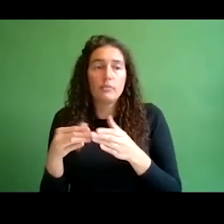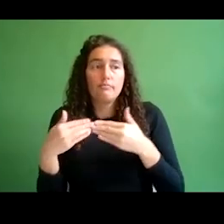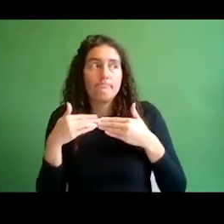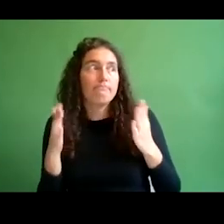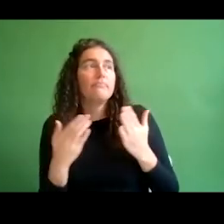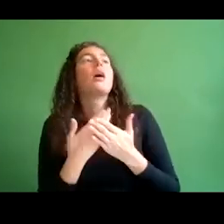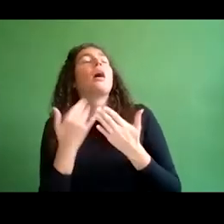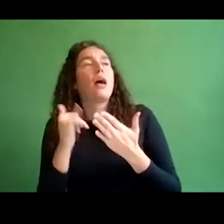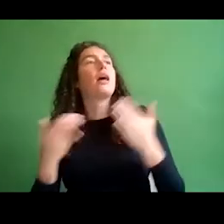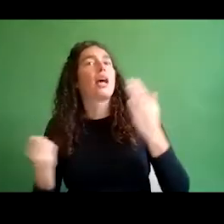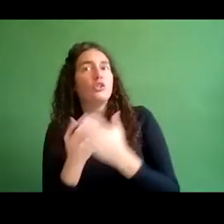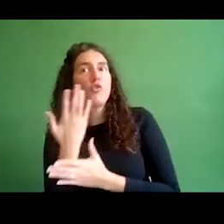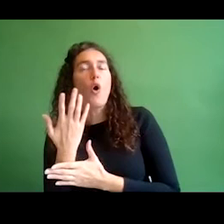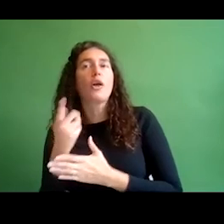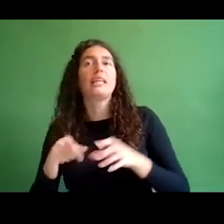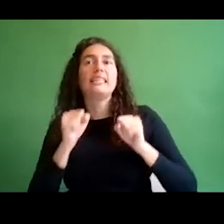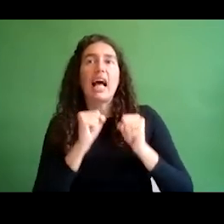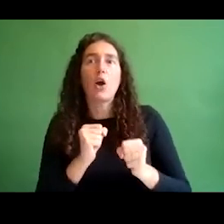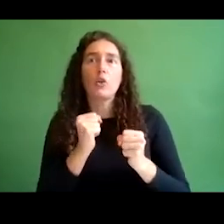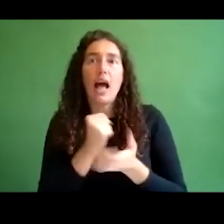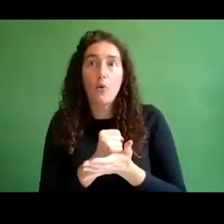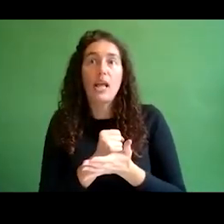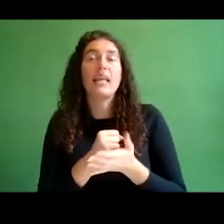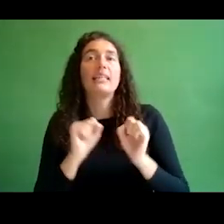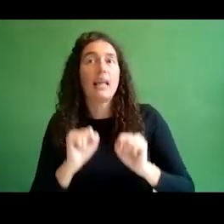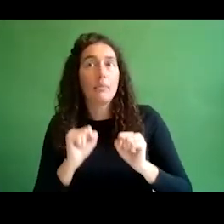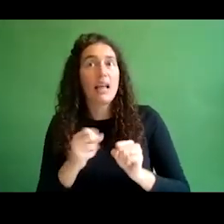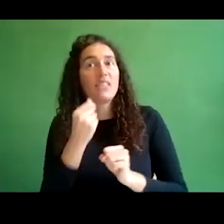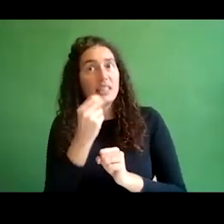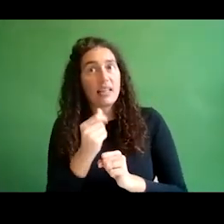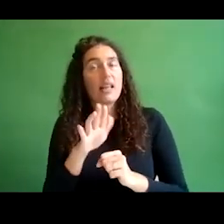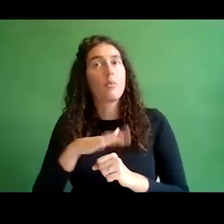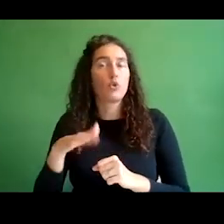to the development of intergenerational integration.